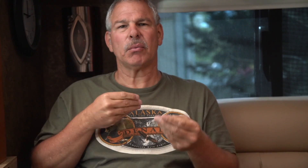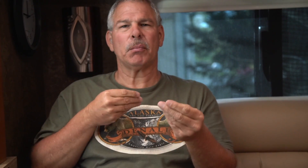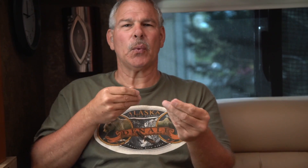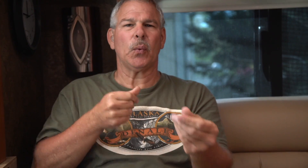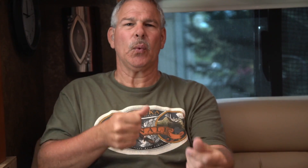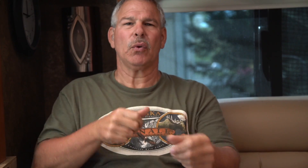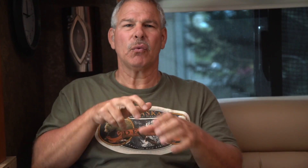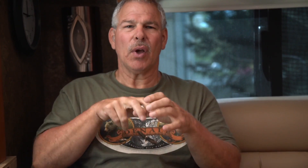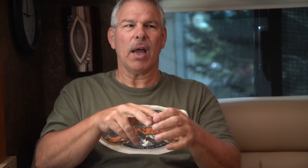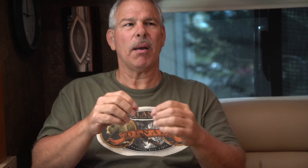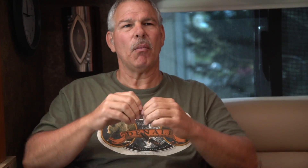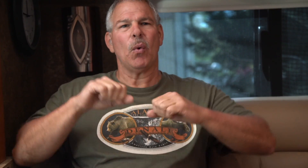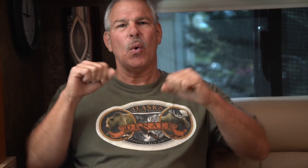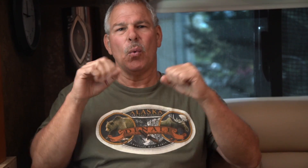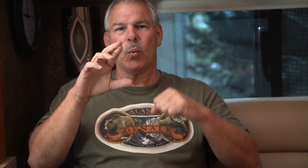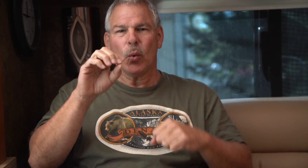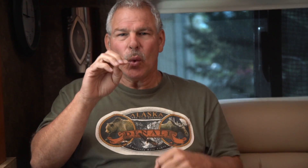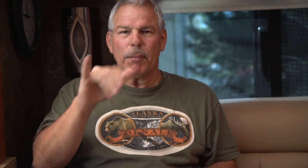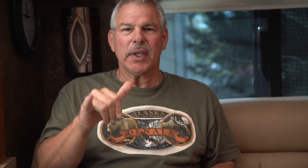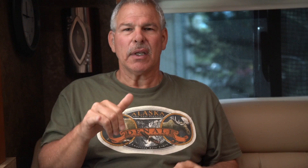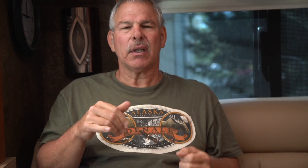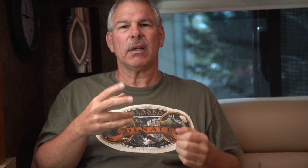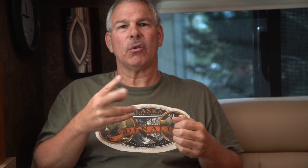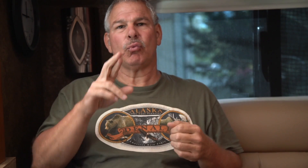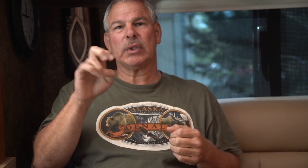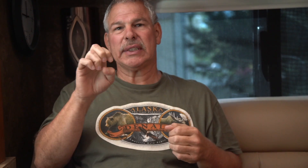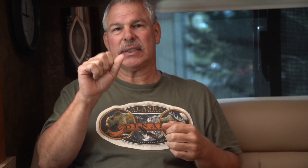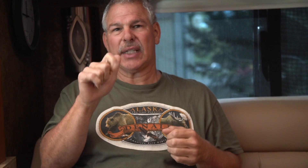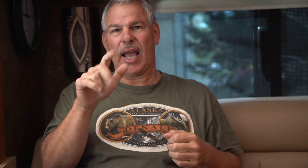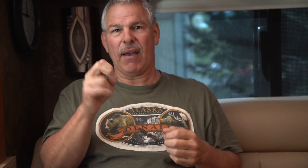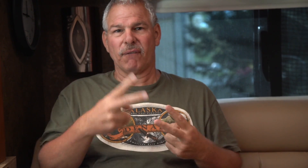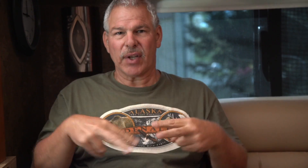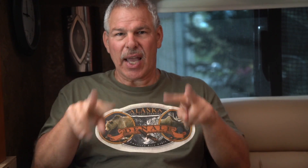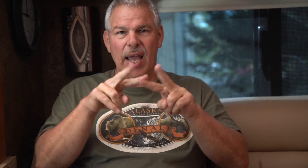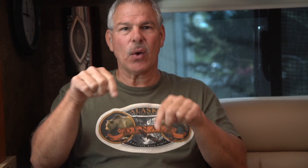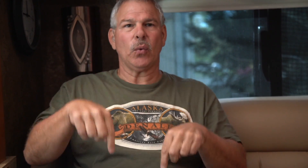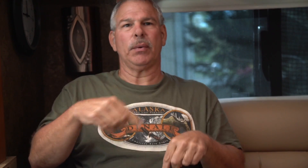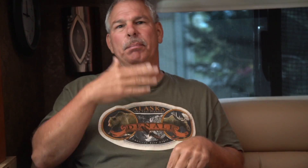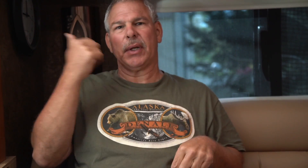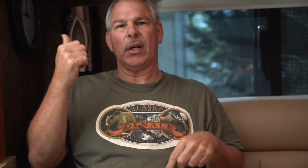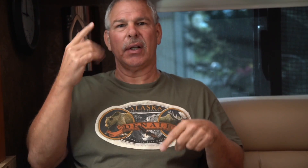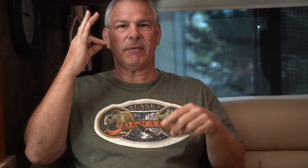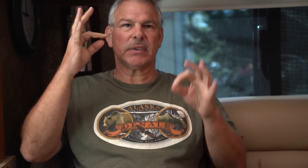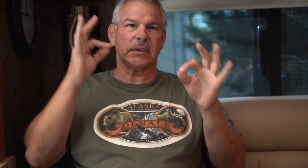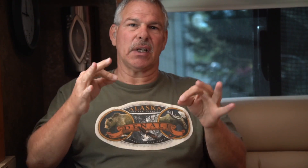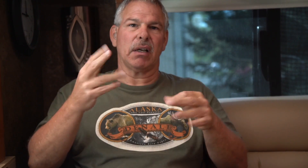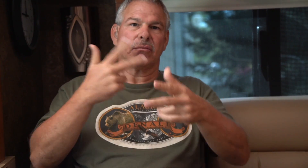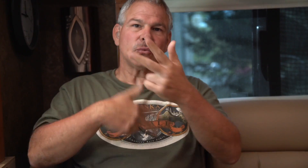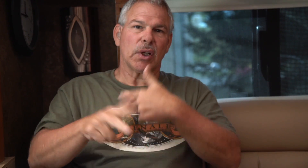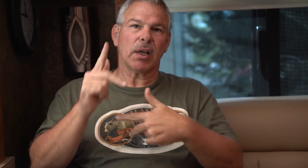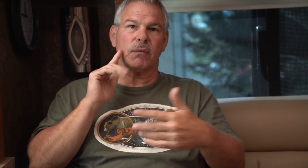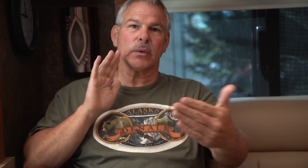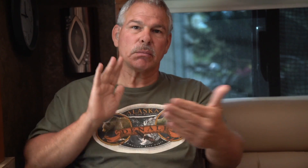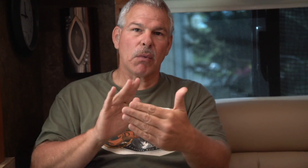It's better, smoother ride, more roomy and has a better resale value if we decided to trade it in